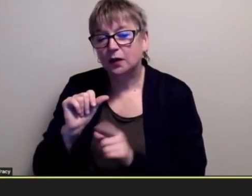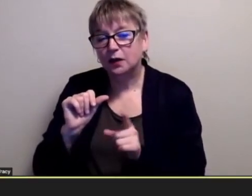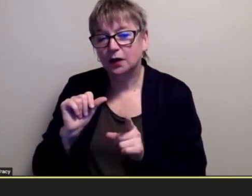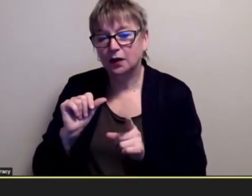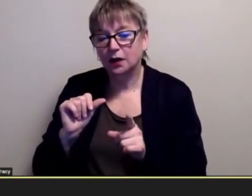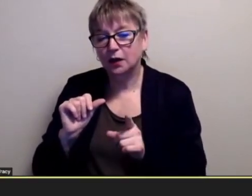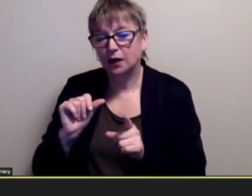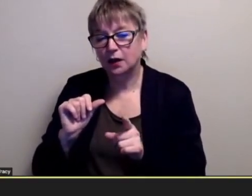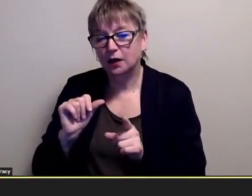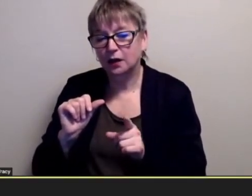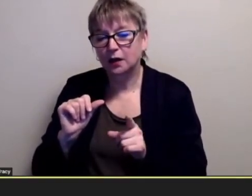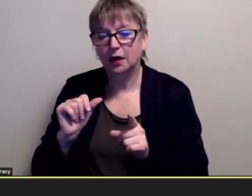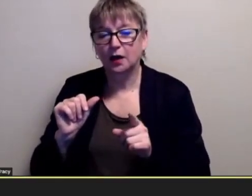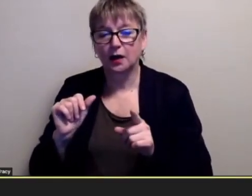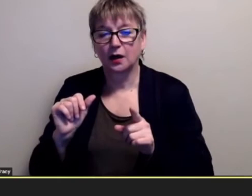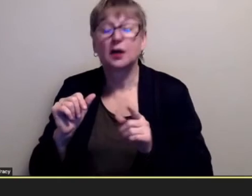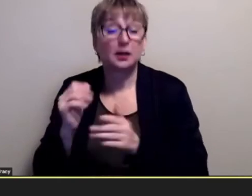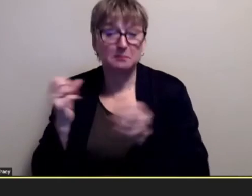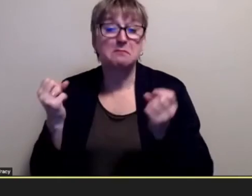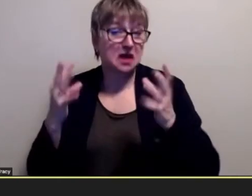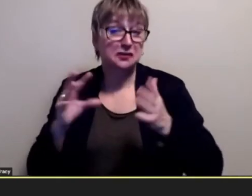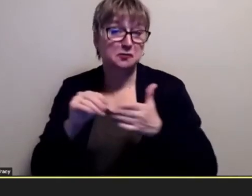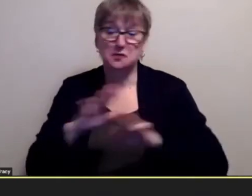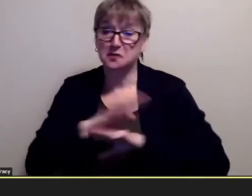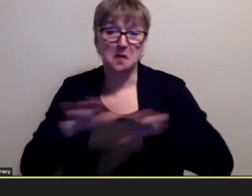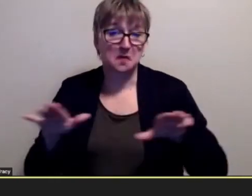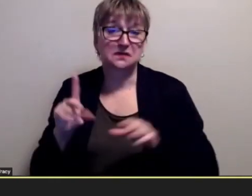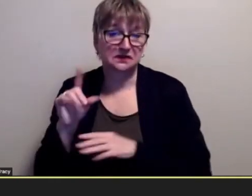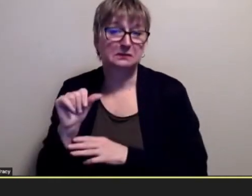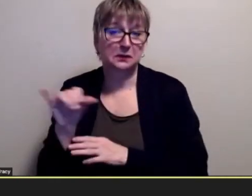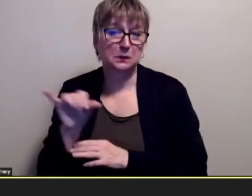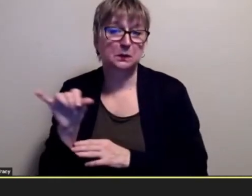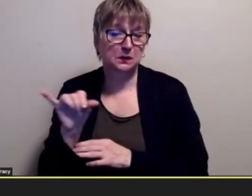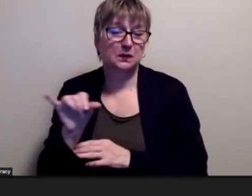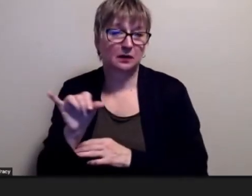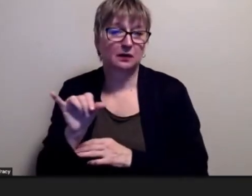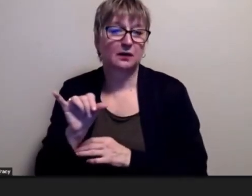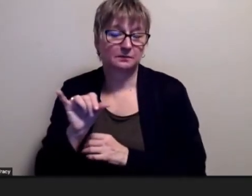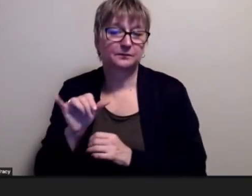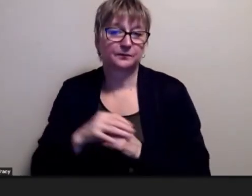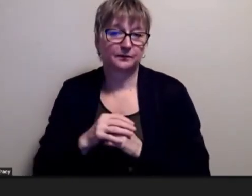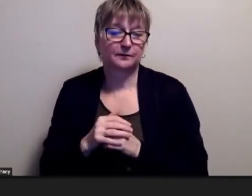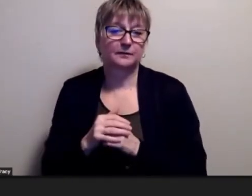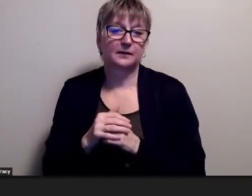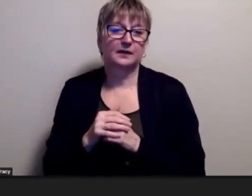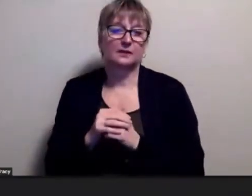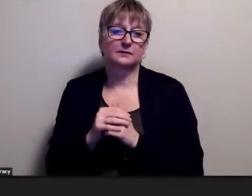you know people who didn't have any disability at all but oh okay okay so what i'm hearing you